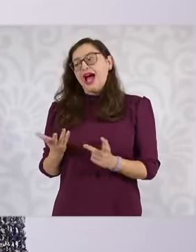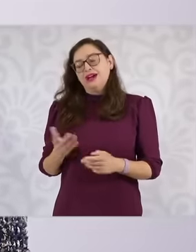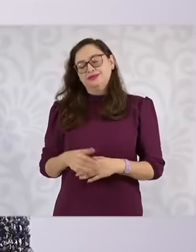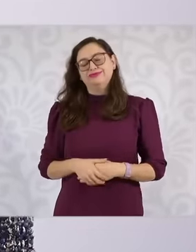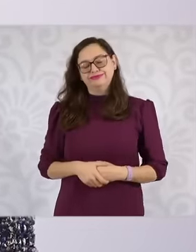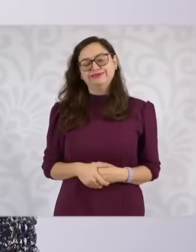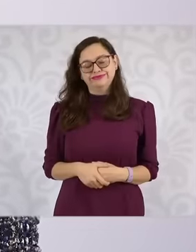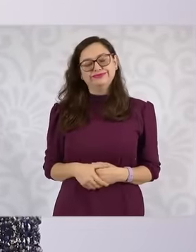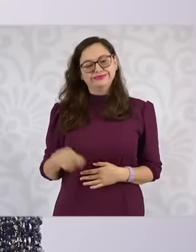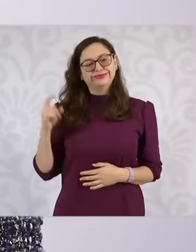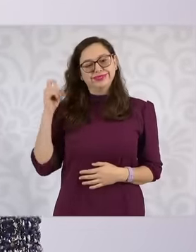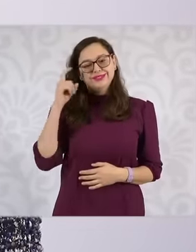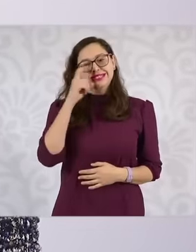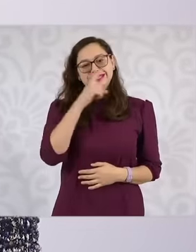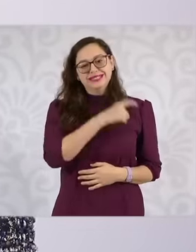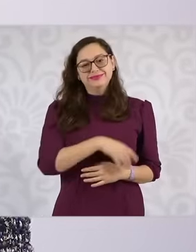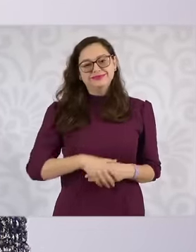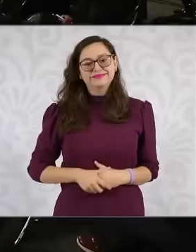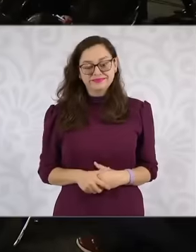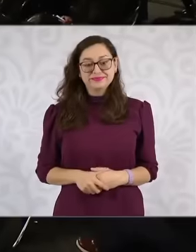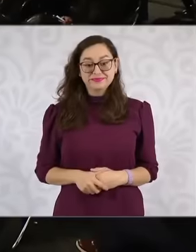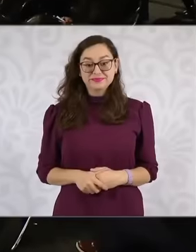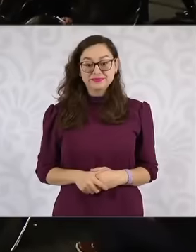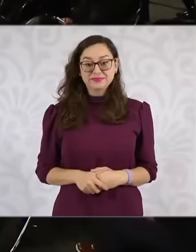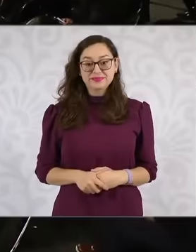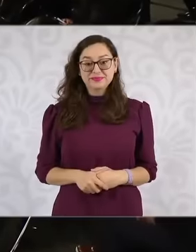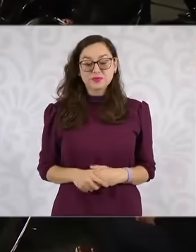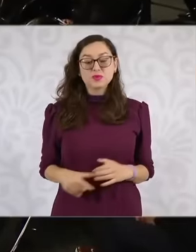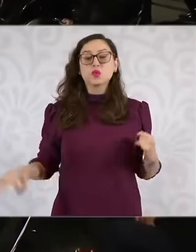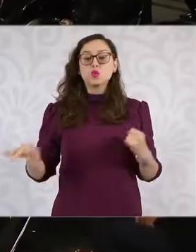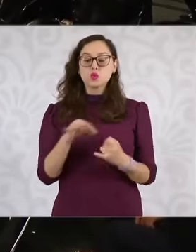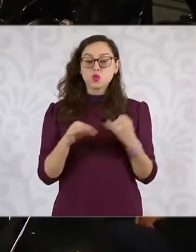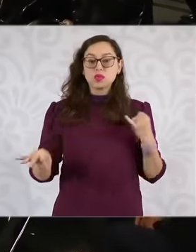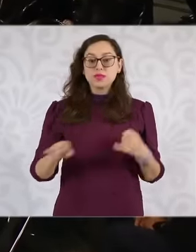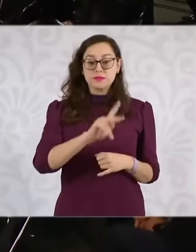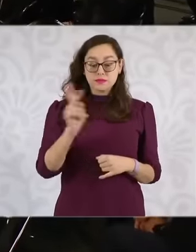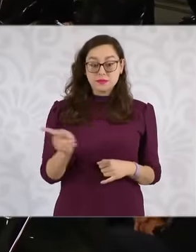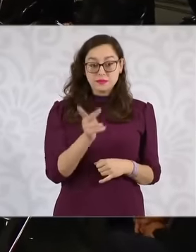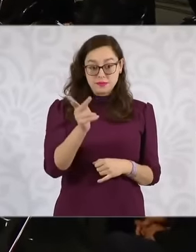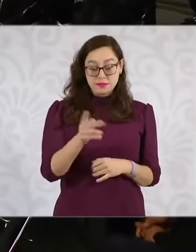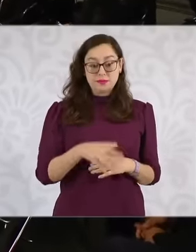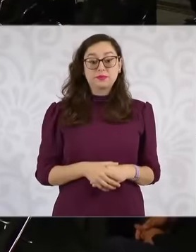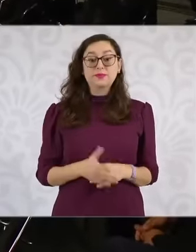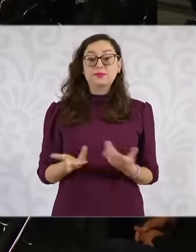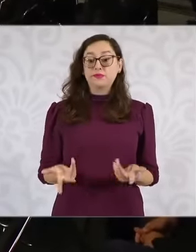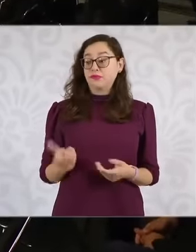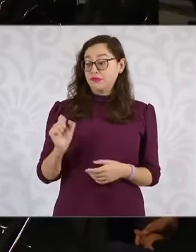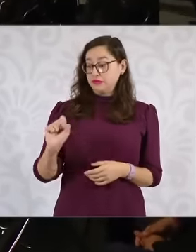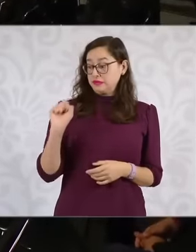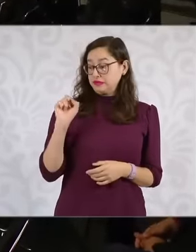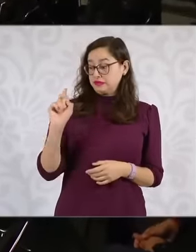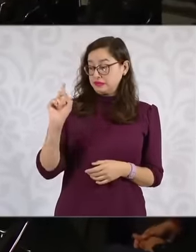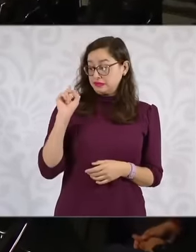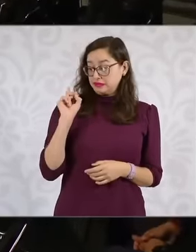right? Finally, on the weekend that the scholarship program was announced, well, the support for